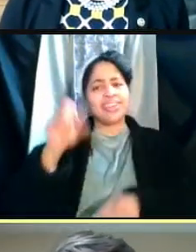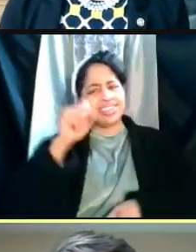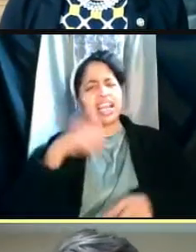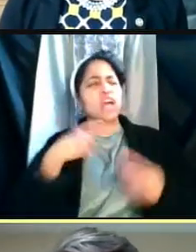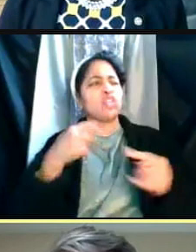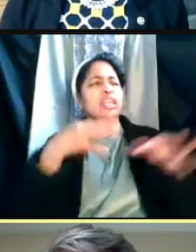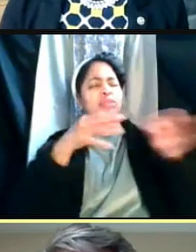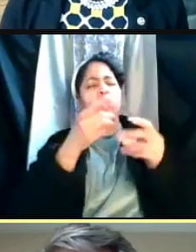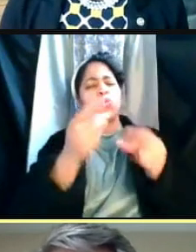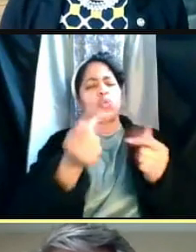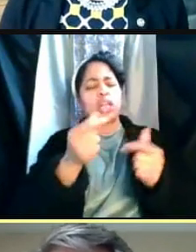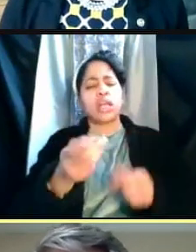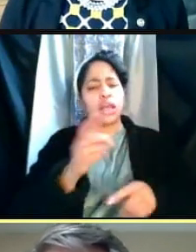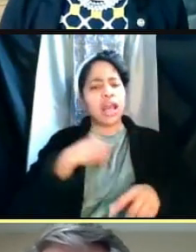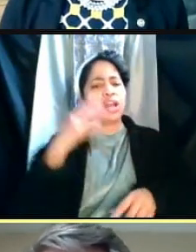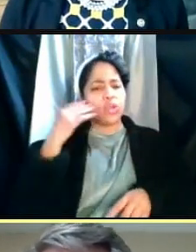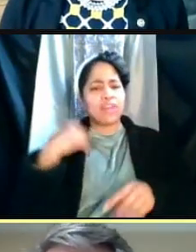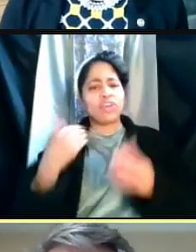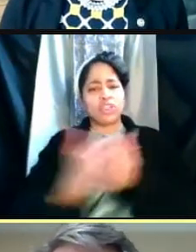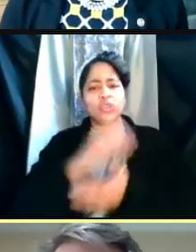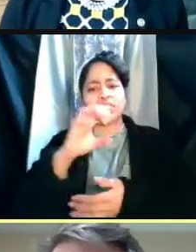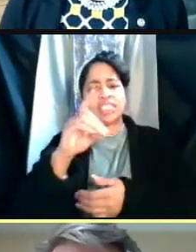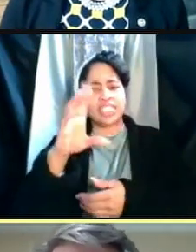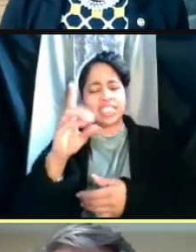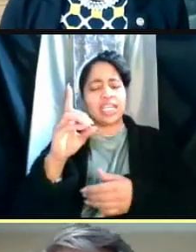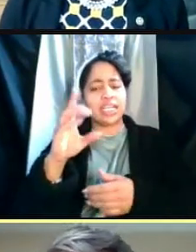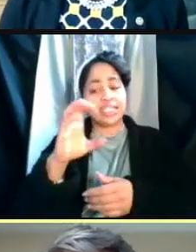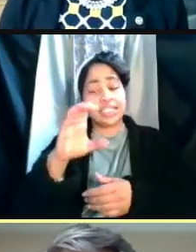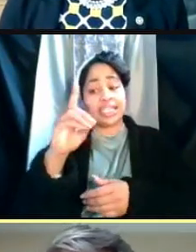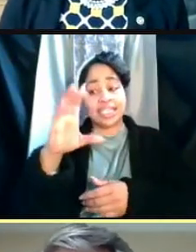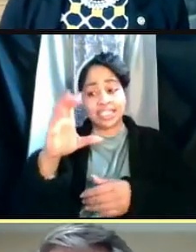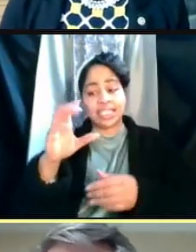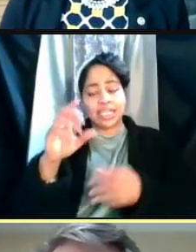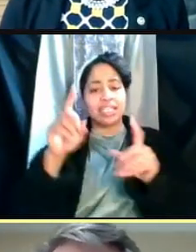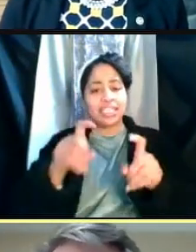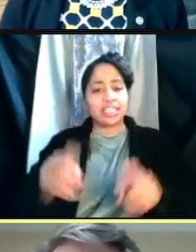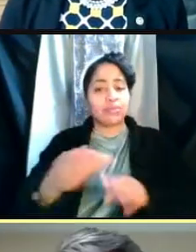I know that there's a new CDC guidance around getting tested before international travel.